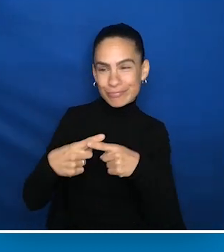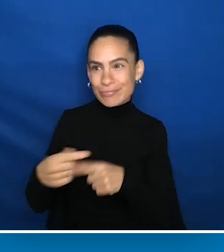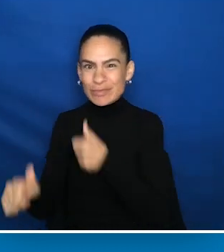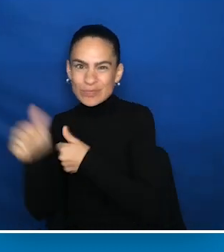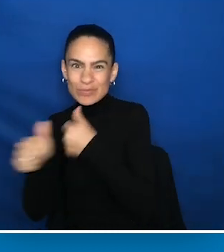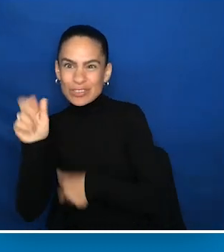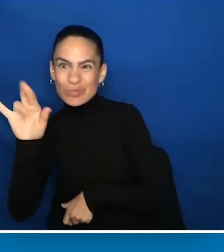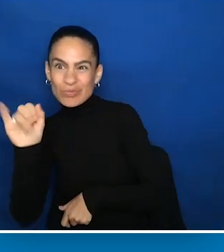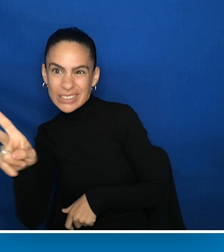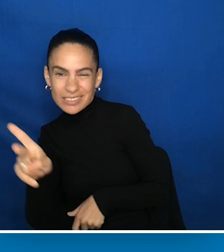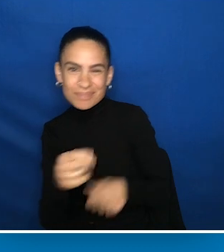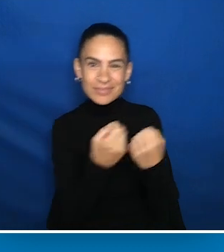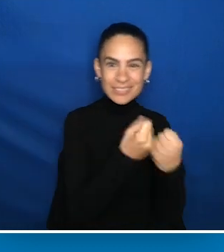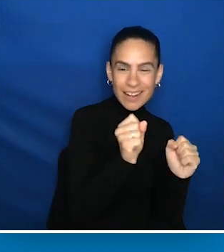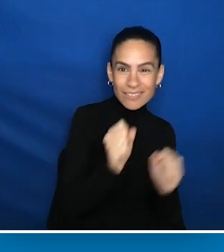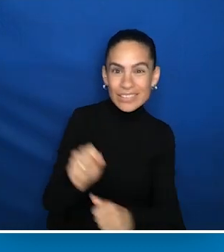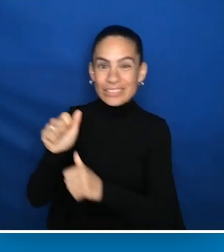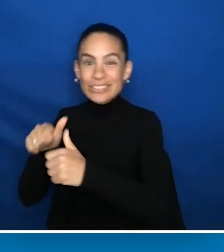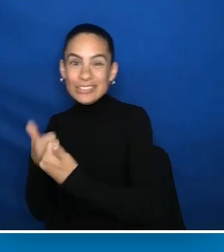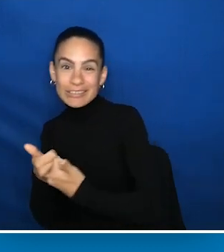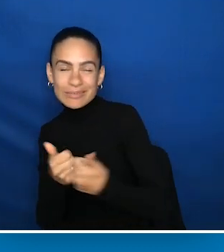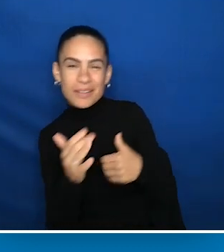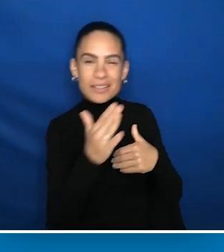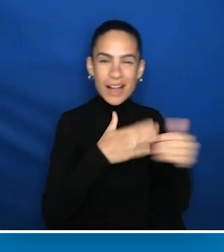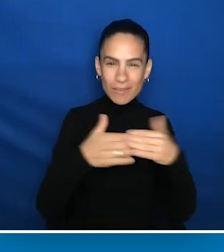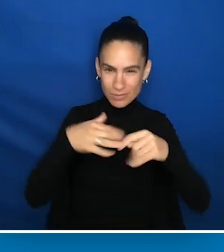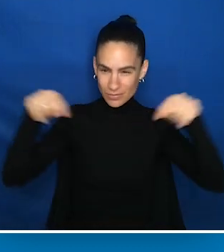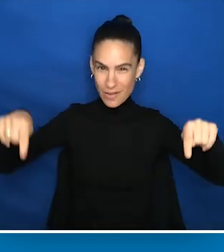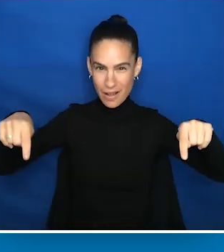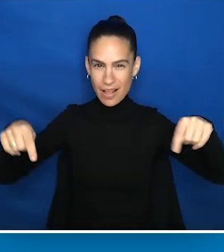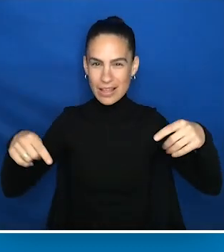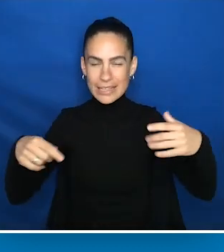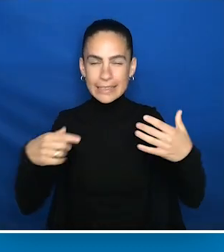when we have a nest and we have challenge. It's when we are at our best and most creative.